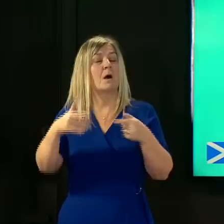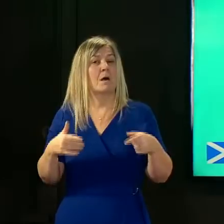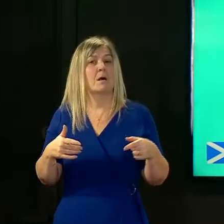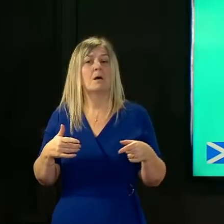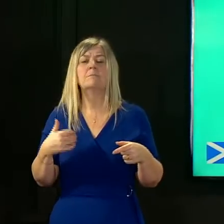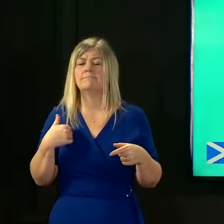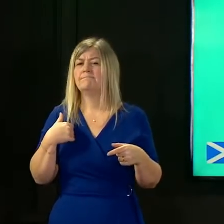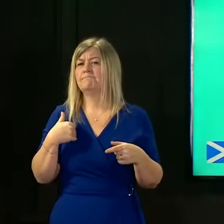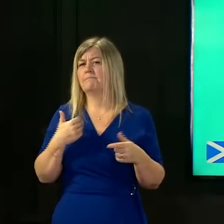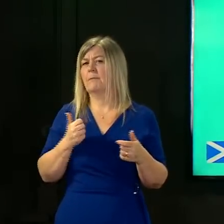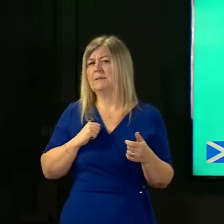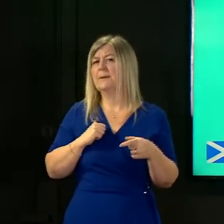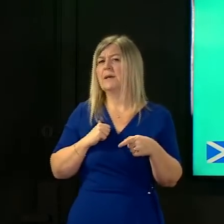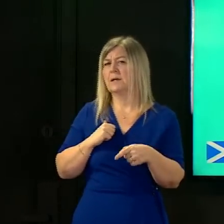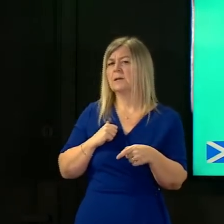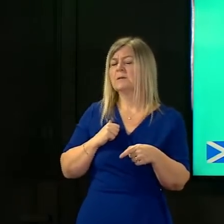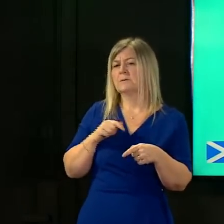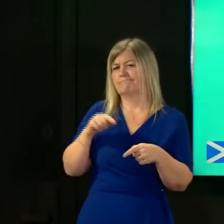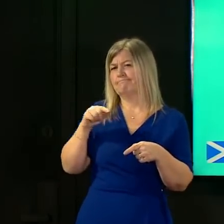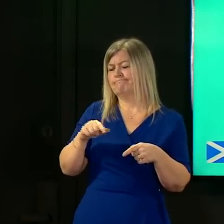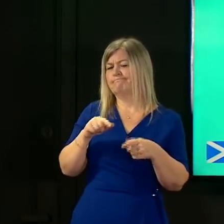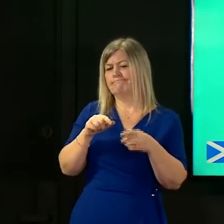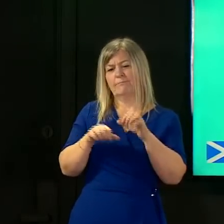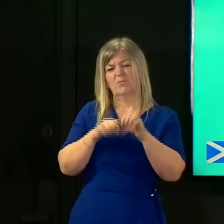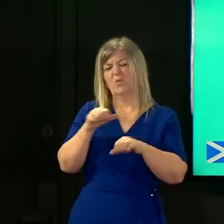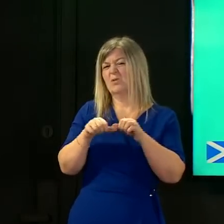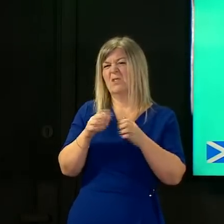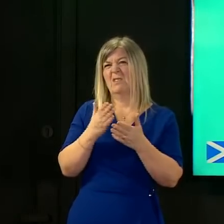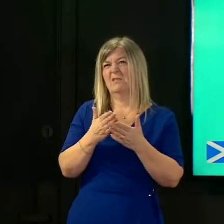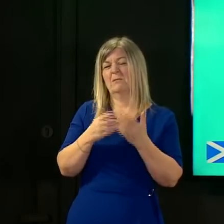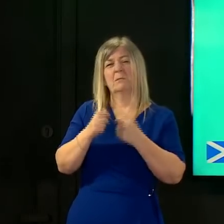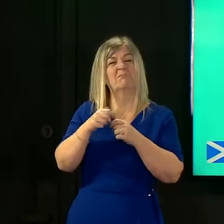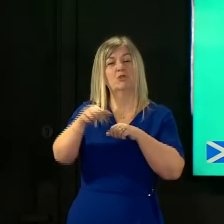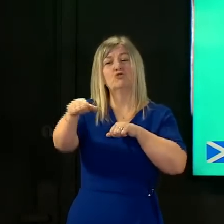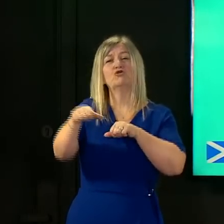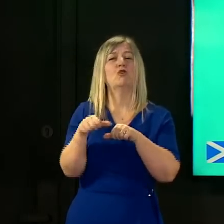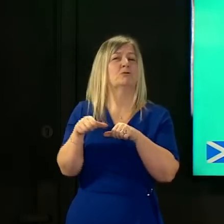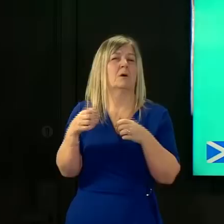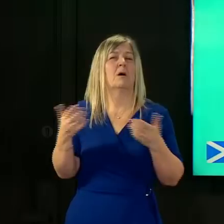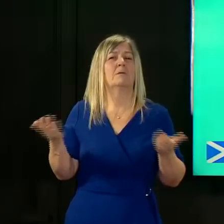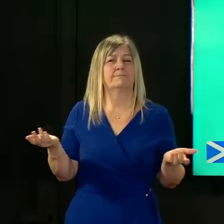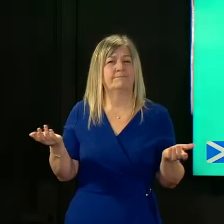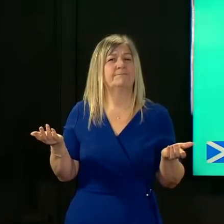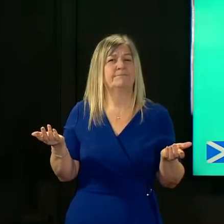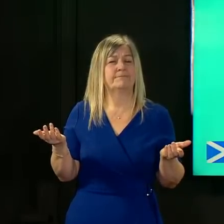is that that process will become even shorter over time and there is work which is currently